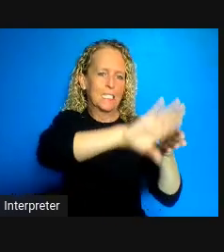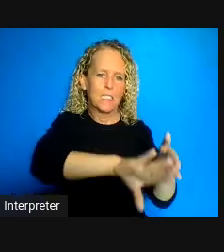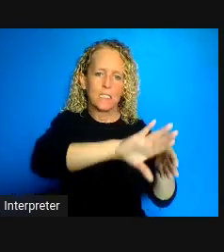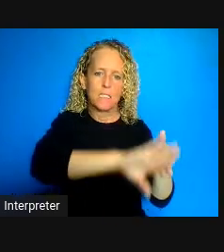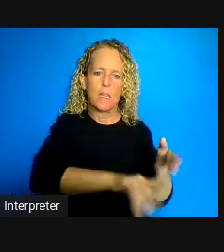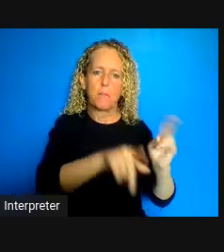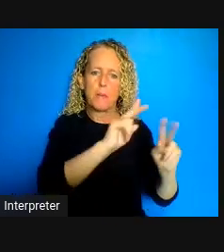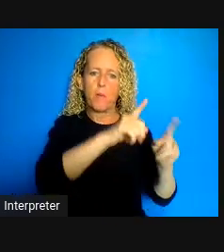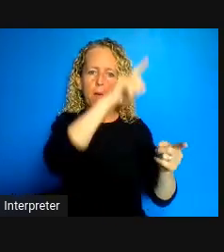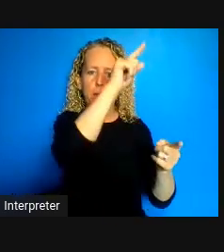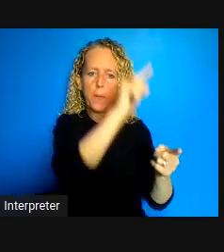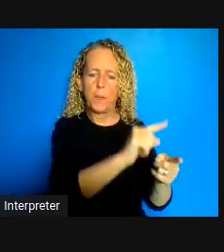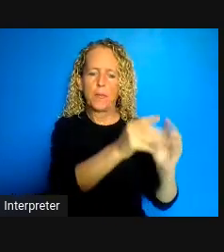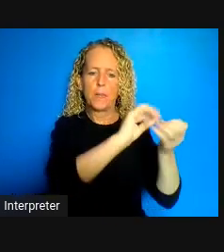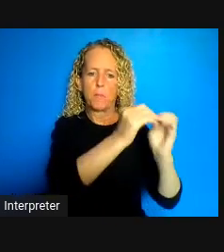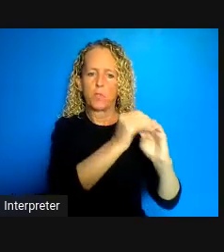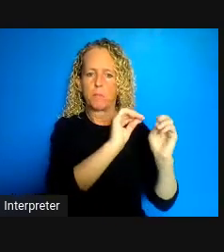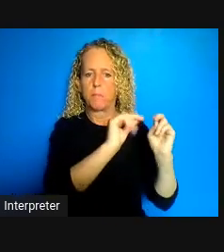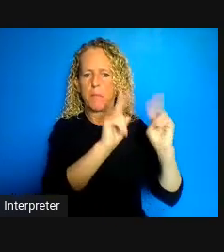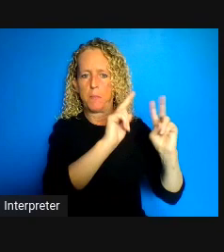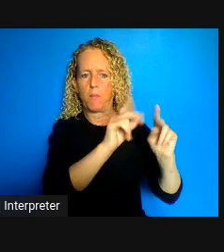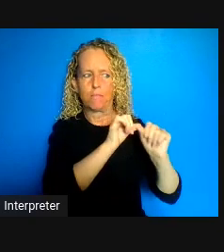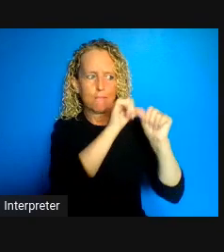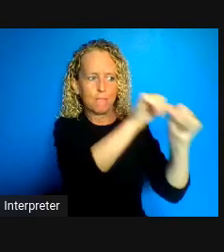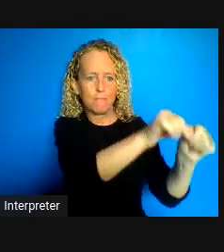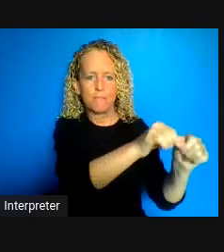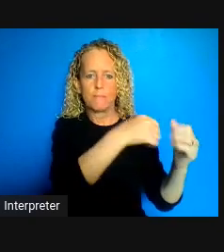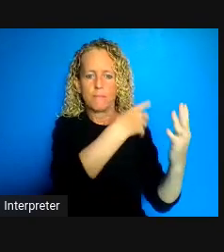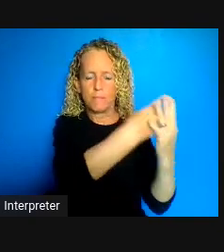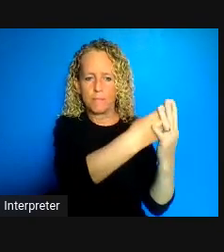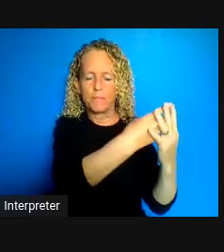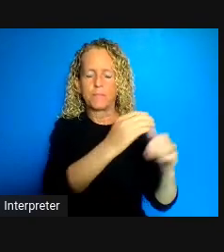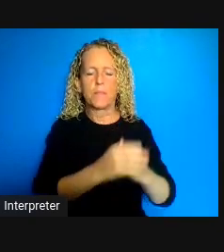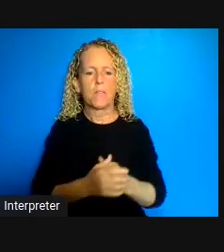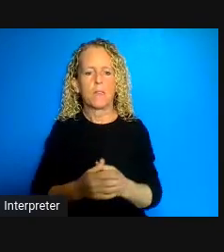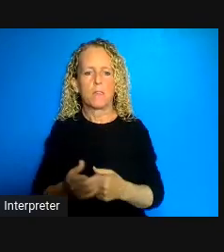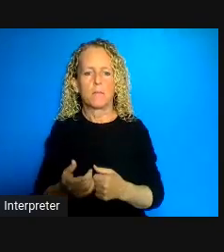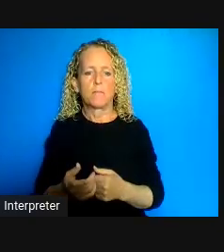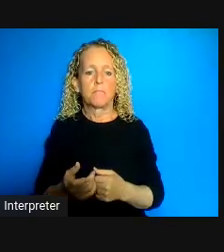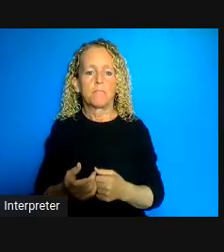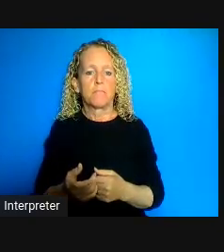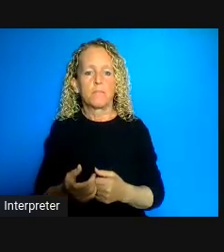activity in response to the challenges and the pressures that Adelina has